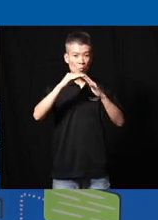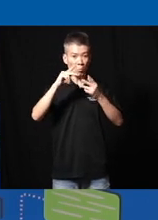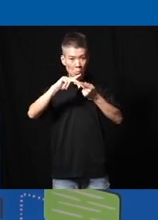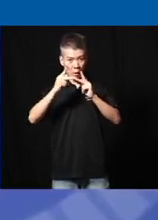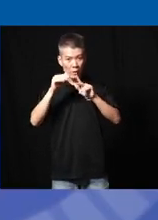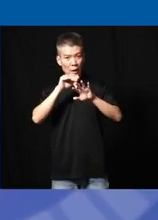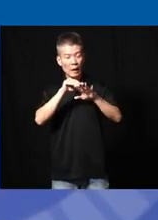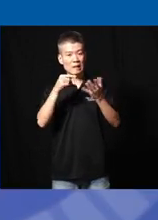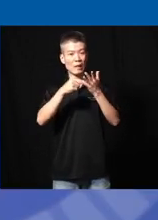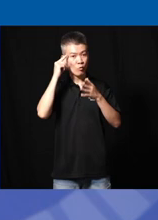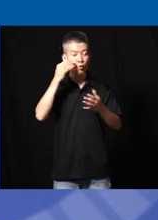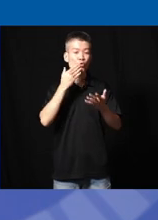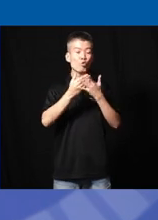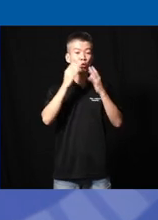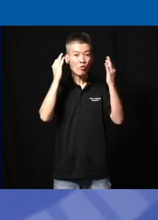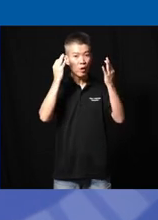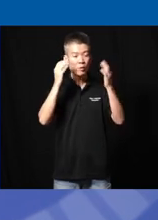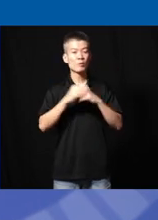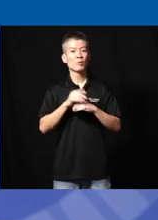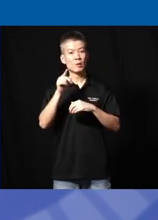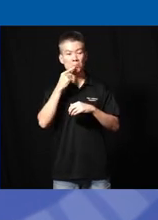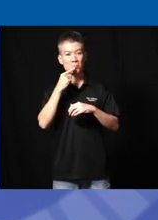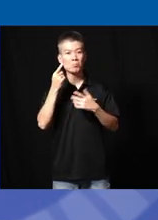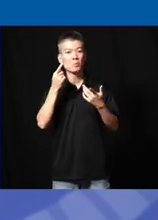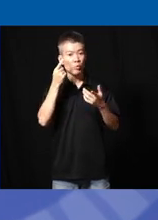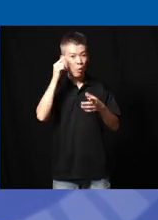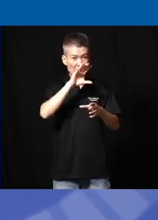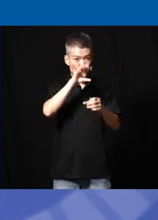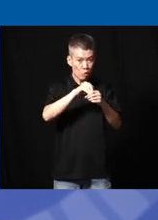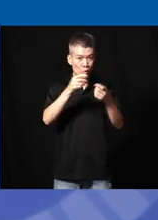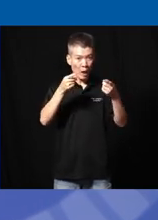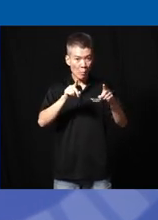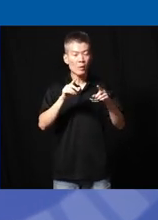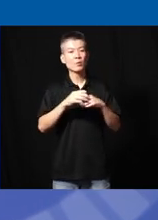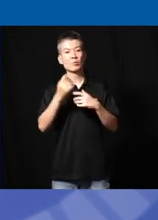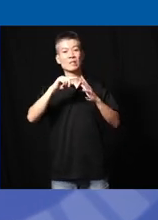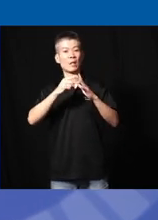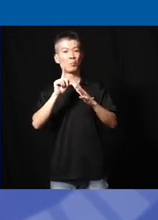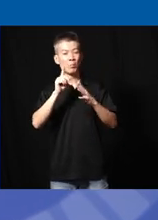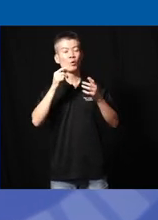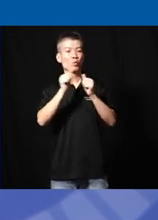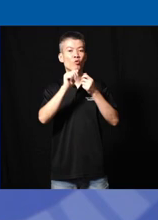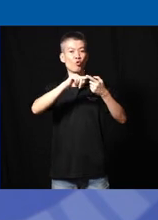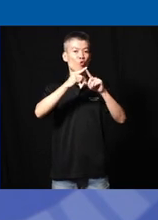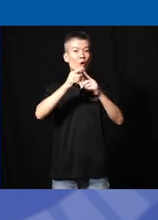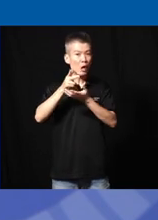at Altech for Good Festival they said in order for inclusion to happen it starts with friendship and